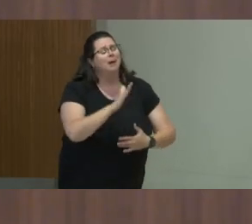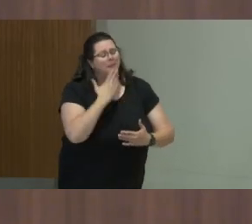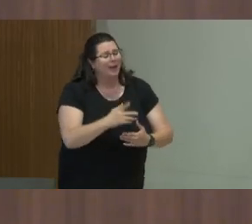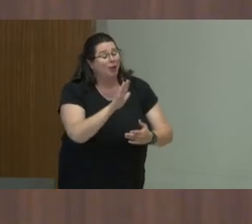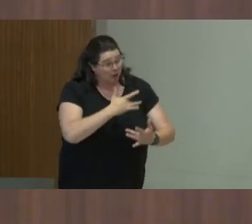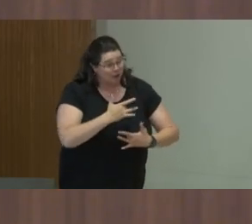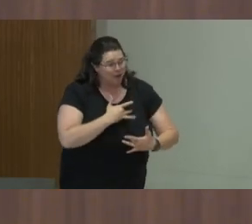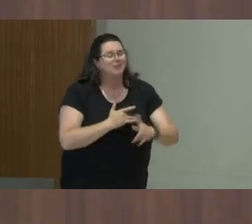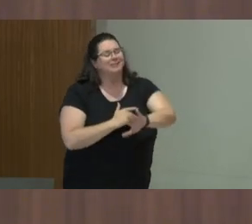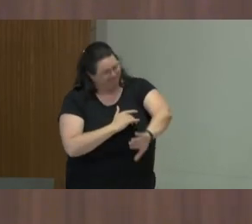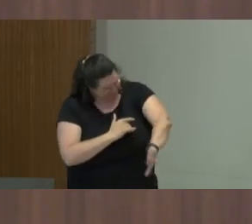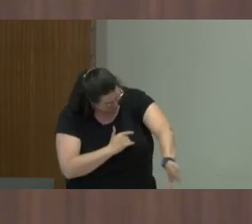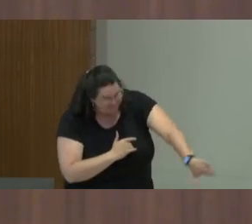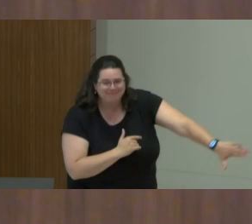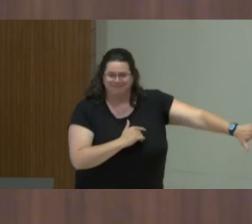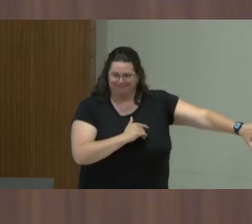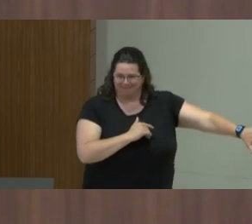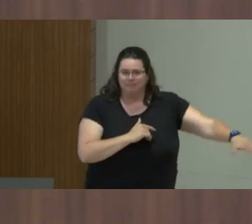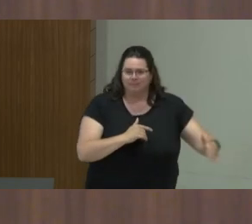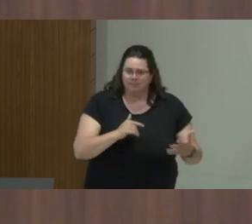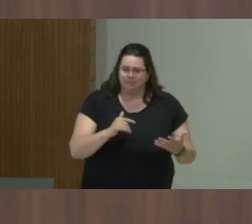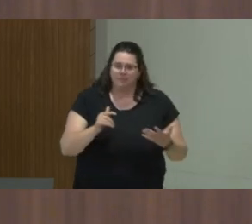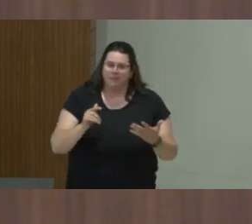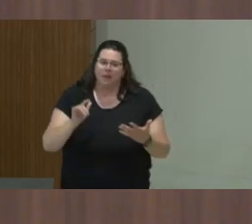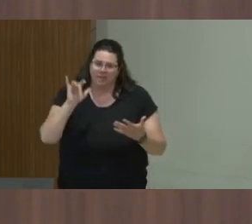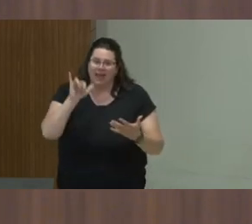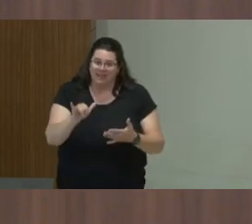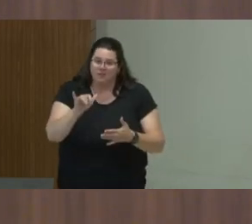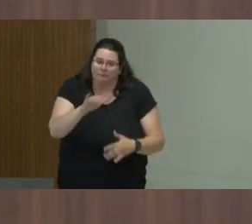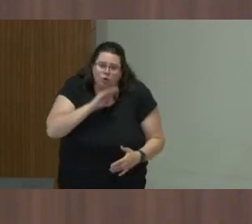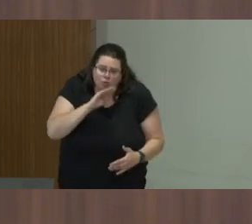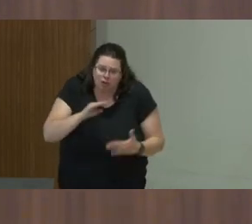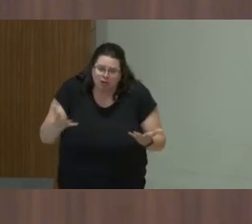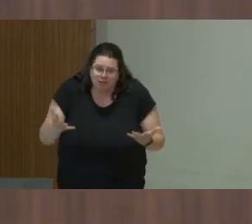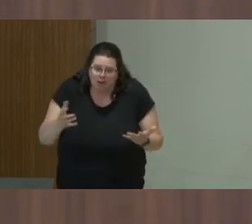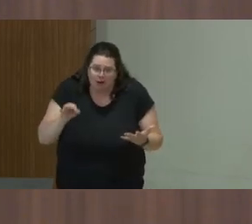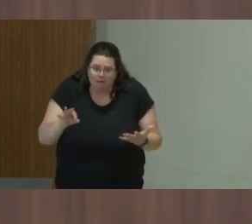So there were several interviews that did talk about the absolute frustration of formal 332 00:18:44,40 --> 00:18:44,240 governance structure, but in real life the implementation is not working.